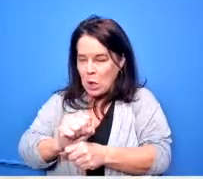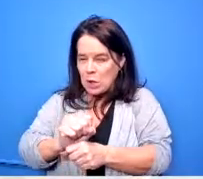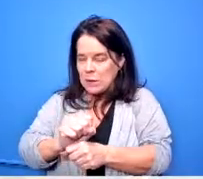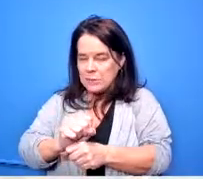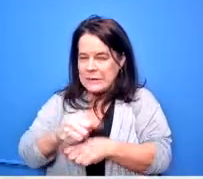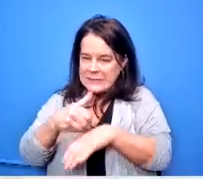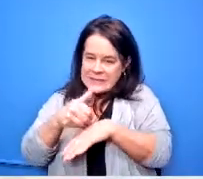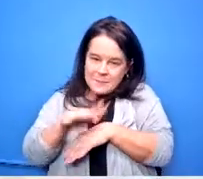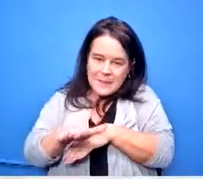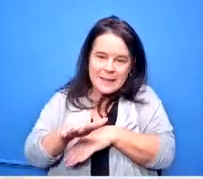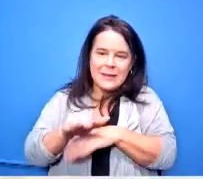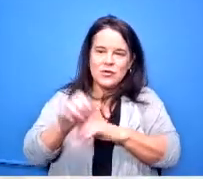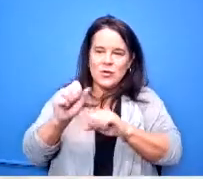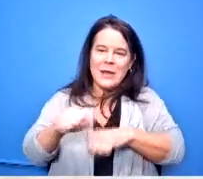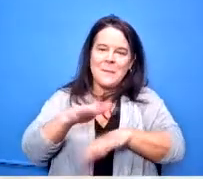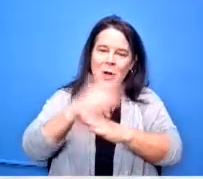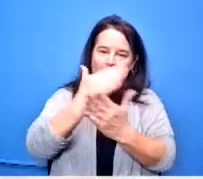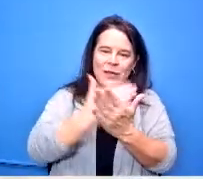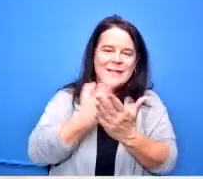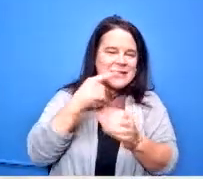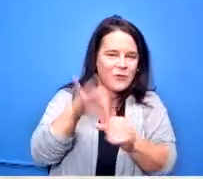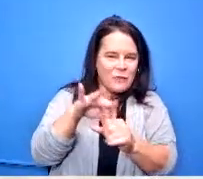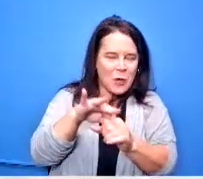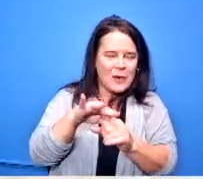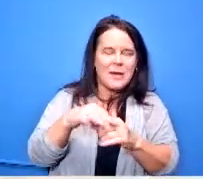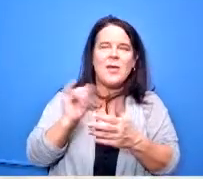we've tried to to vote every time so we can get people started